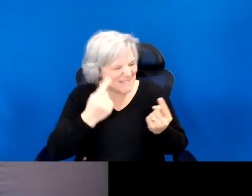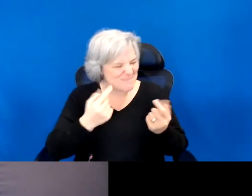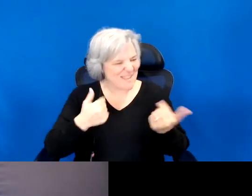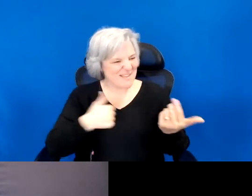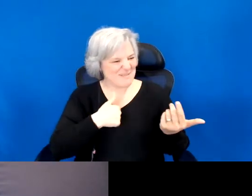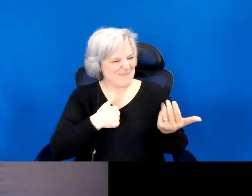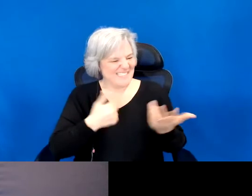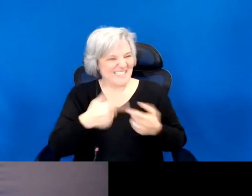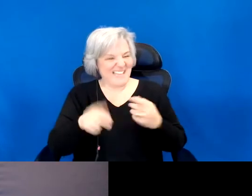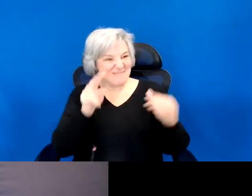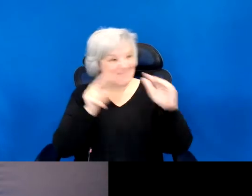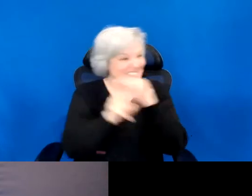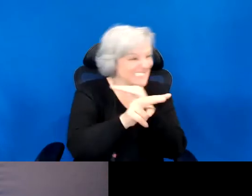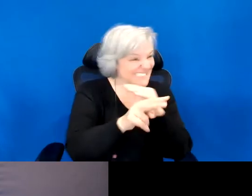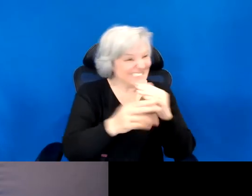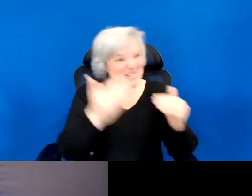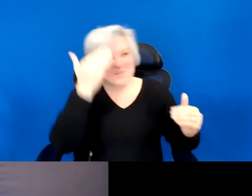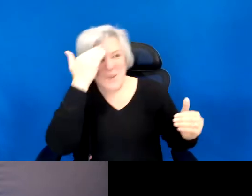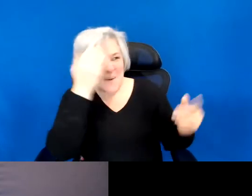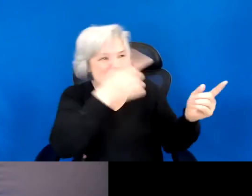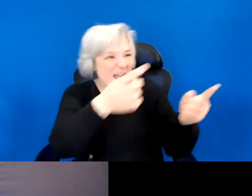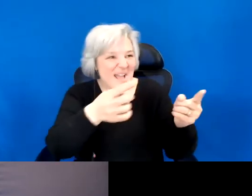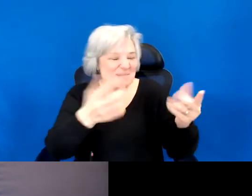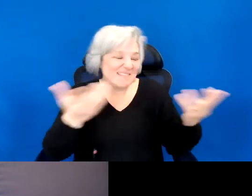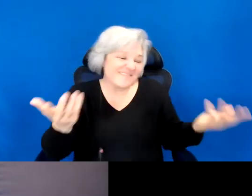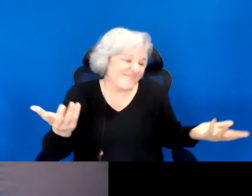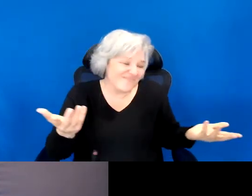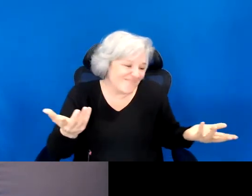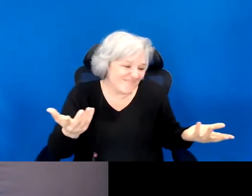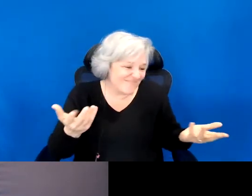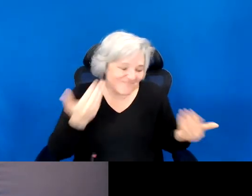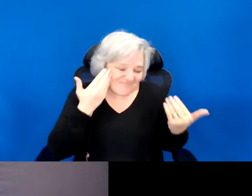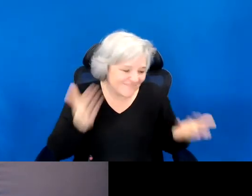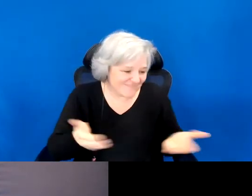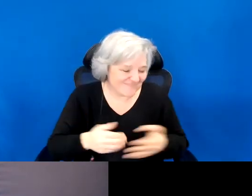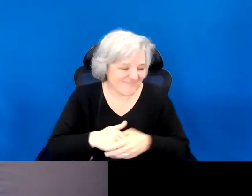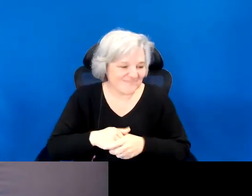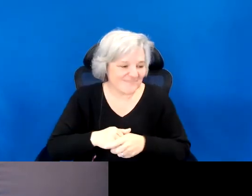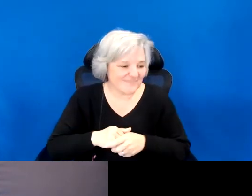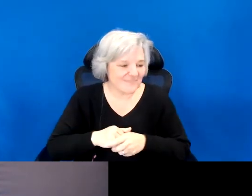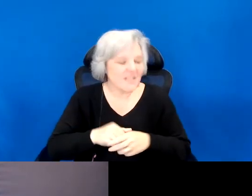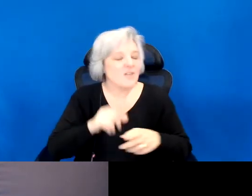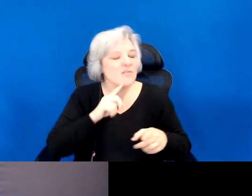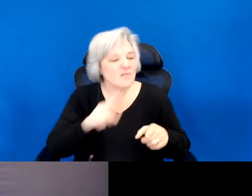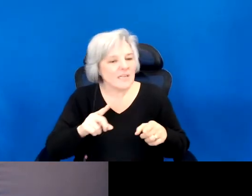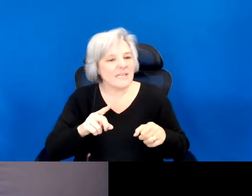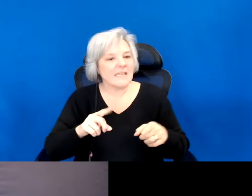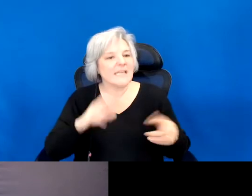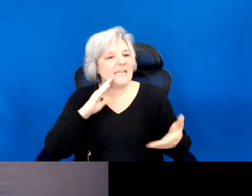to predict or appreciate. It is less the inevitability of our break